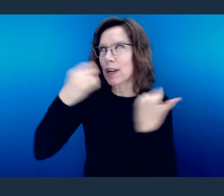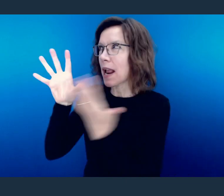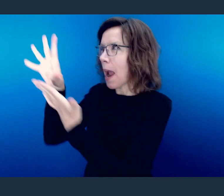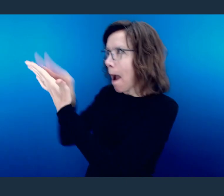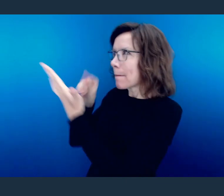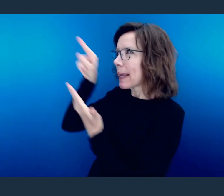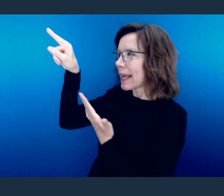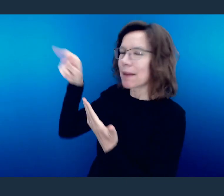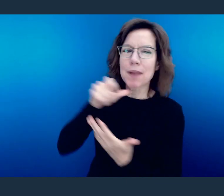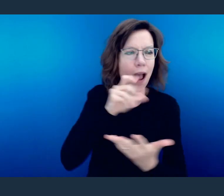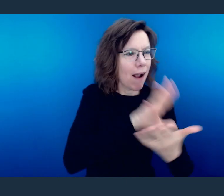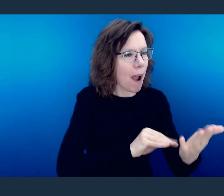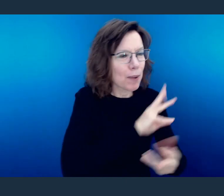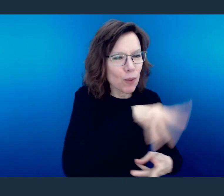So we look just like the world.